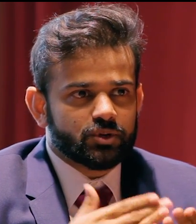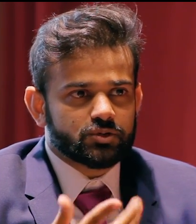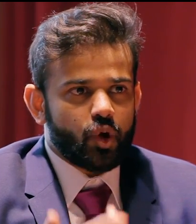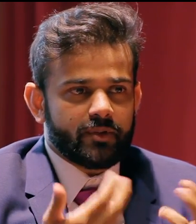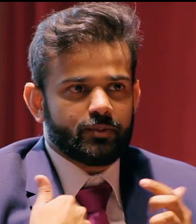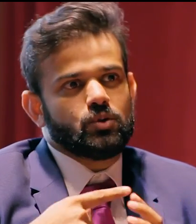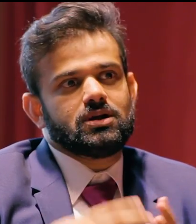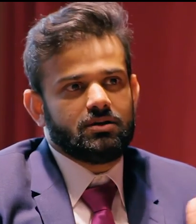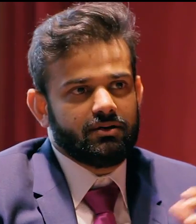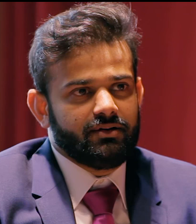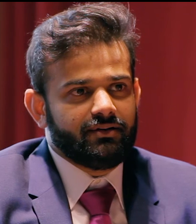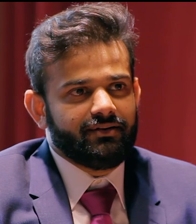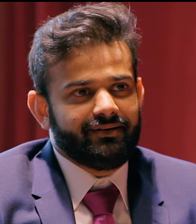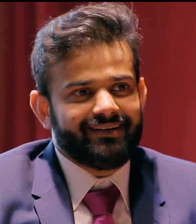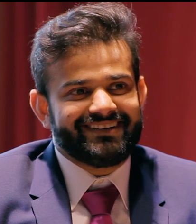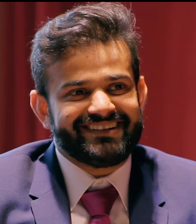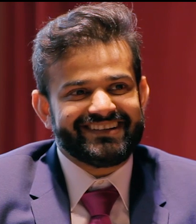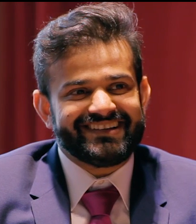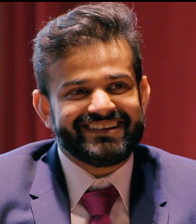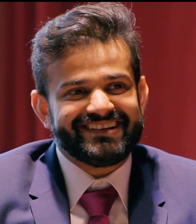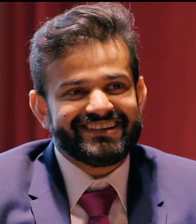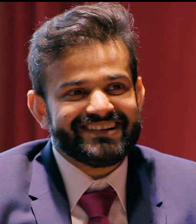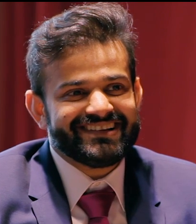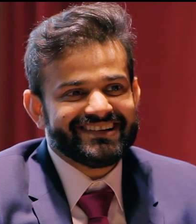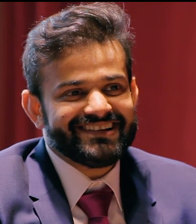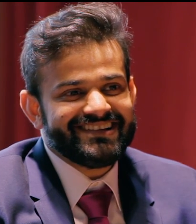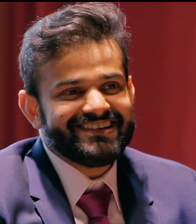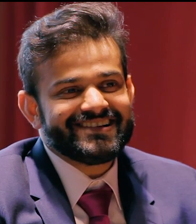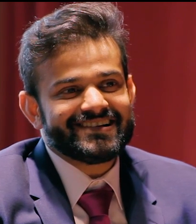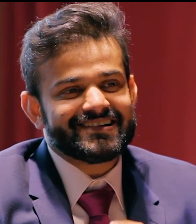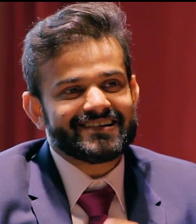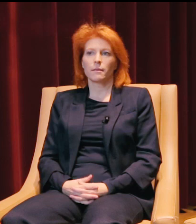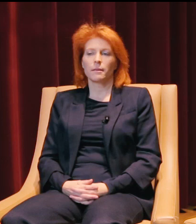Okay so what do you like to read in your free time, some of your favorite reading?